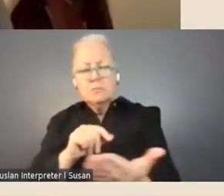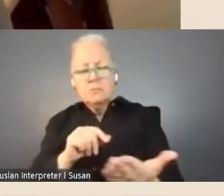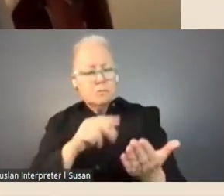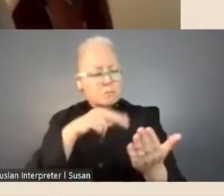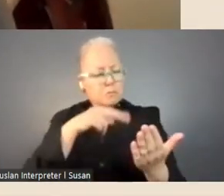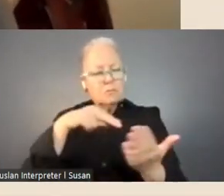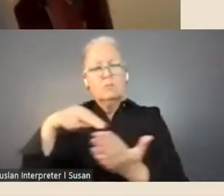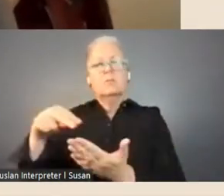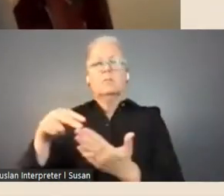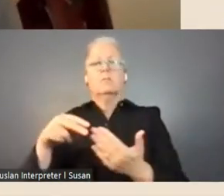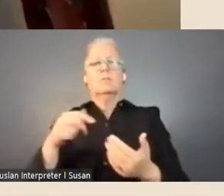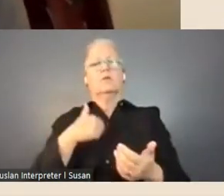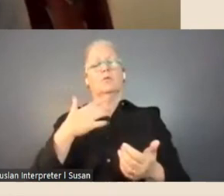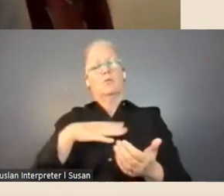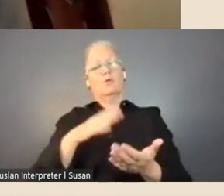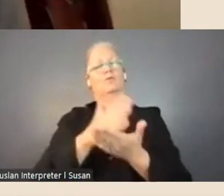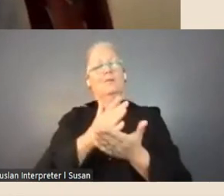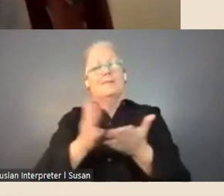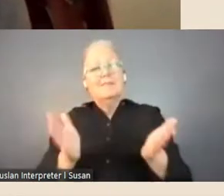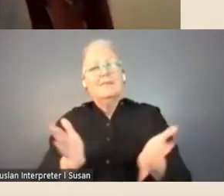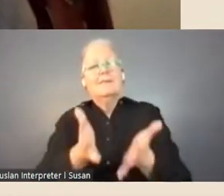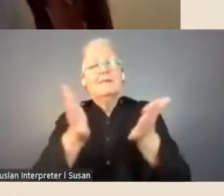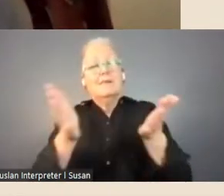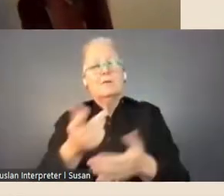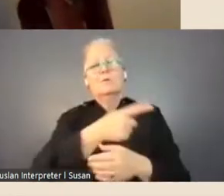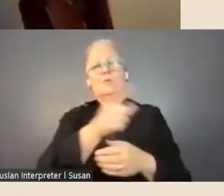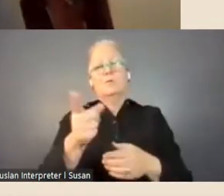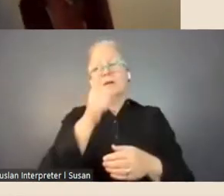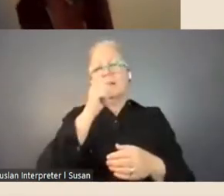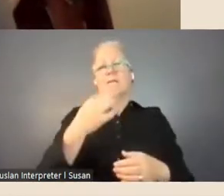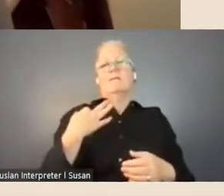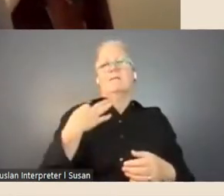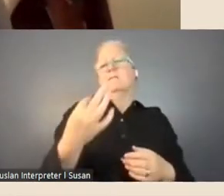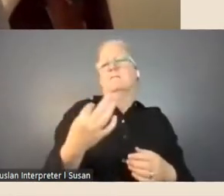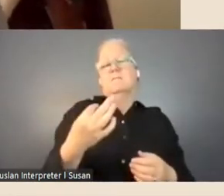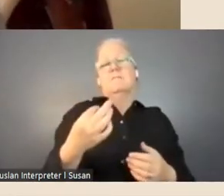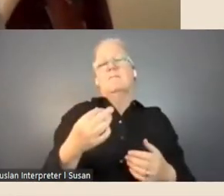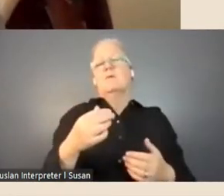people to think about reapplying in another year or working with the Library in a different way.